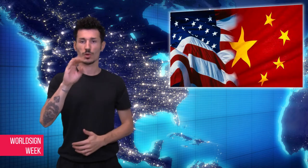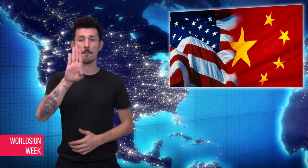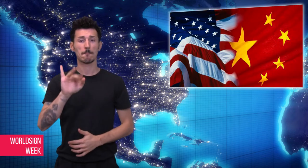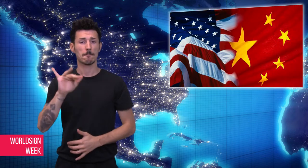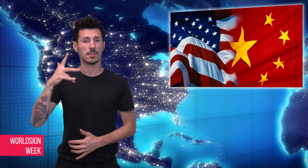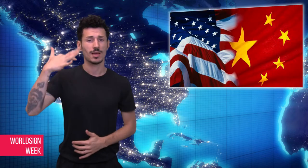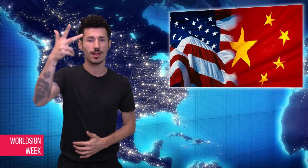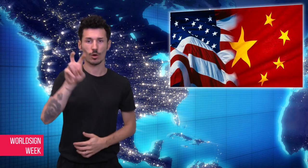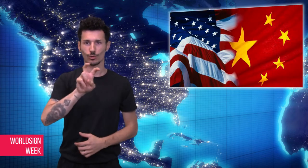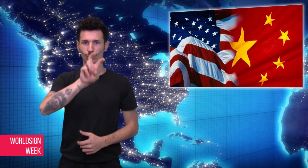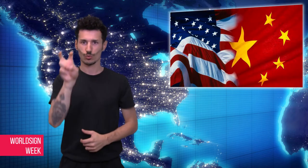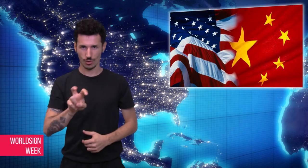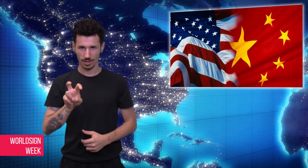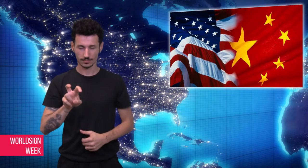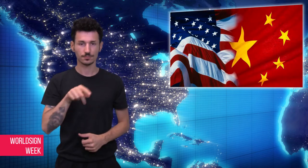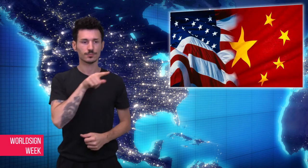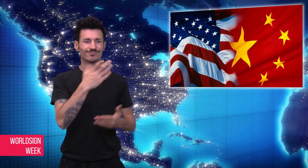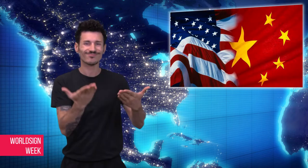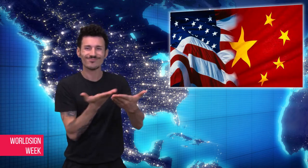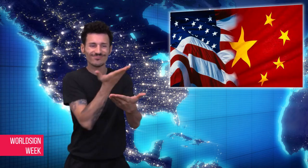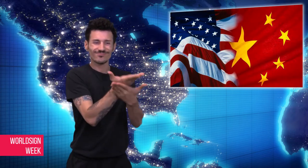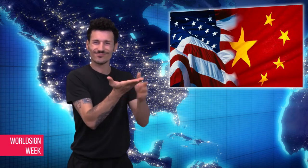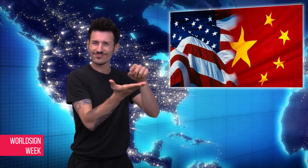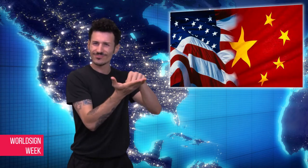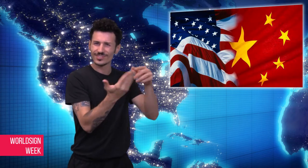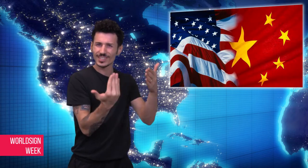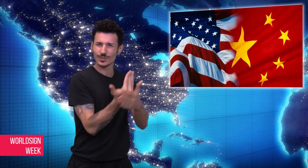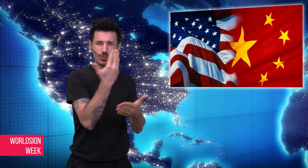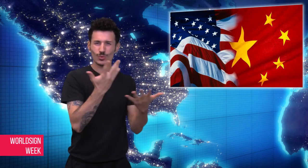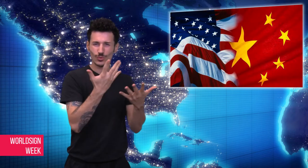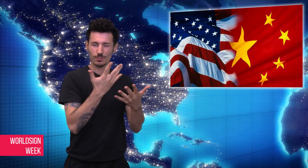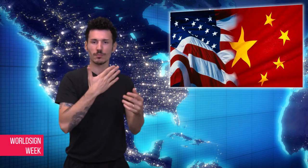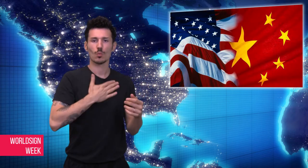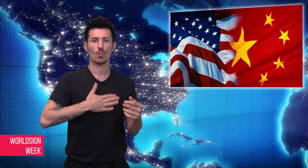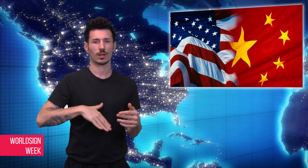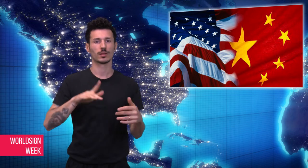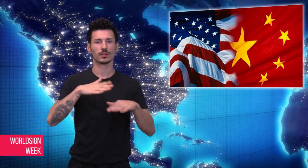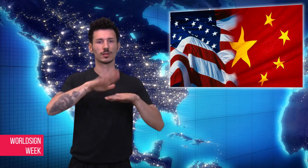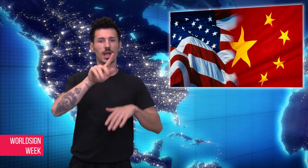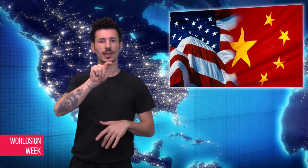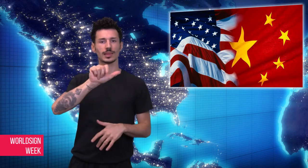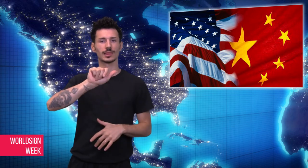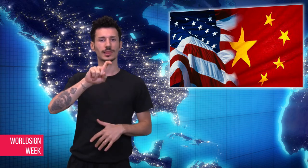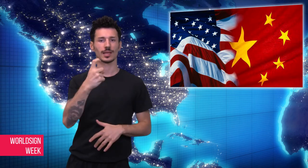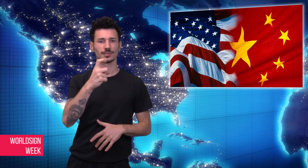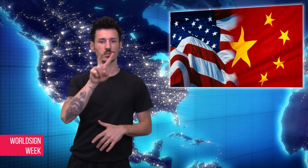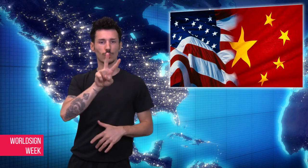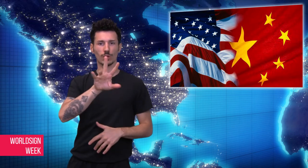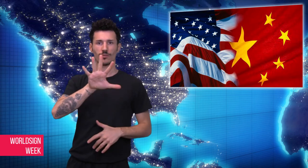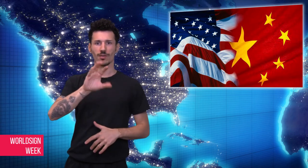products, including the Apple Watch and the Mac mini. Apple is being